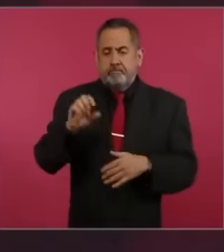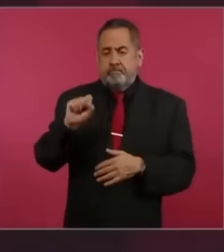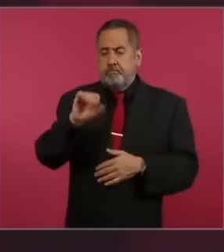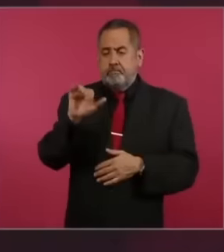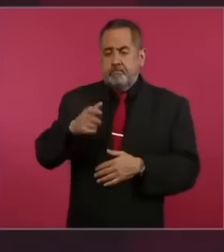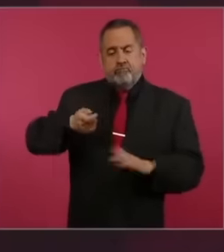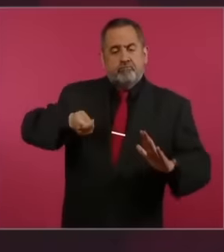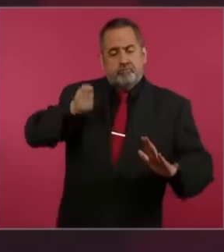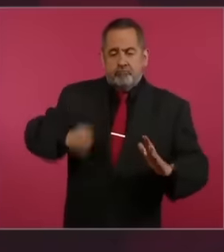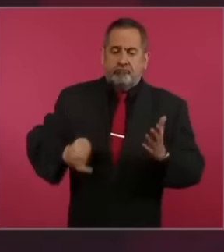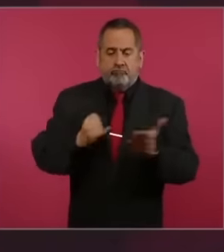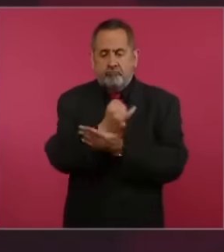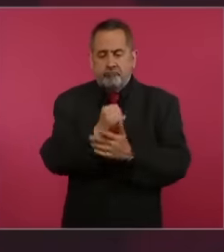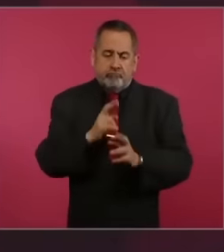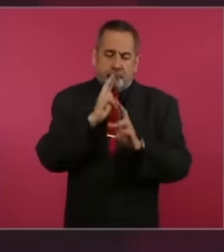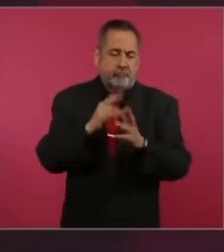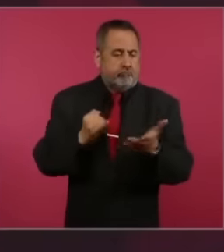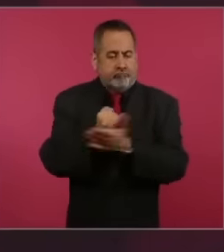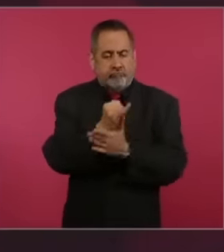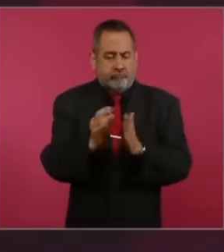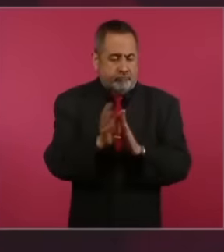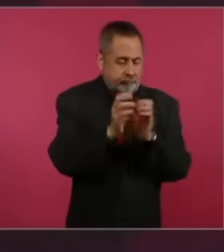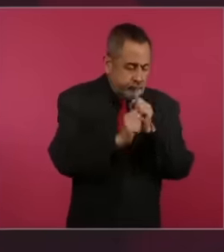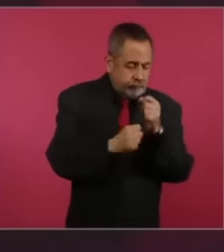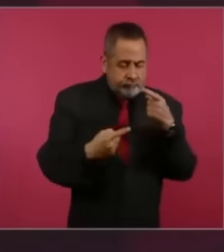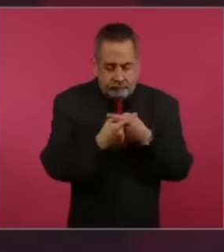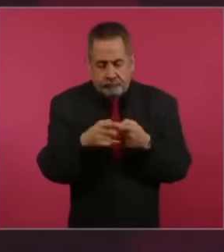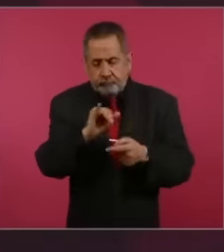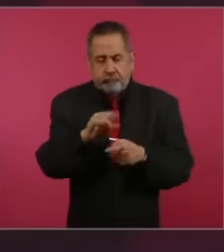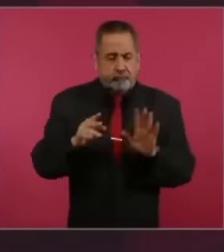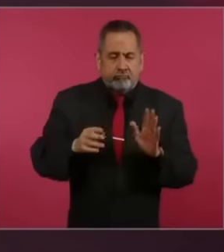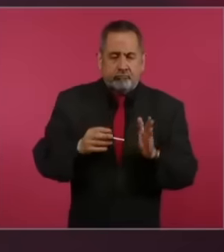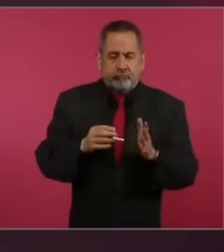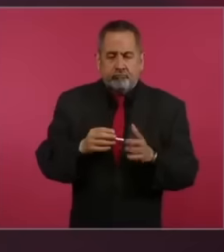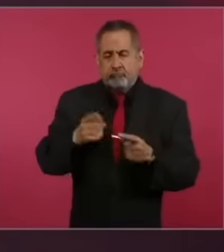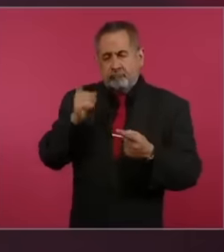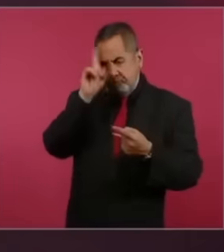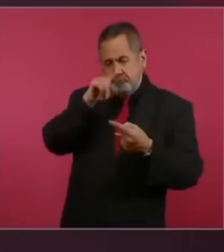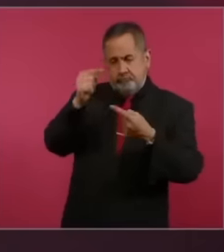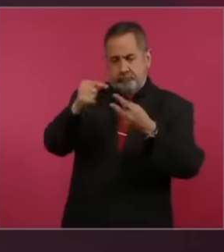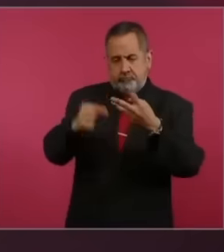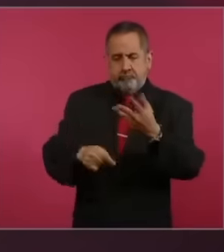define some issues of constitutionality and dictate lines and precedents on which the